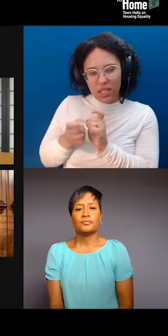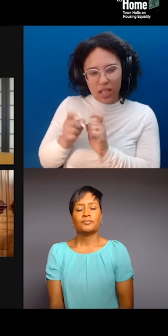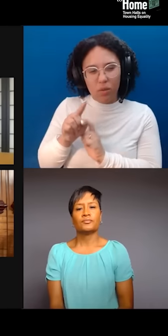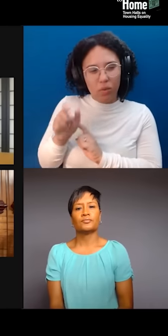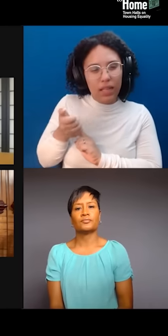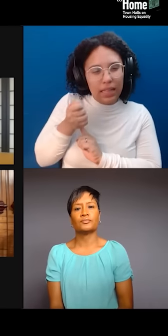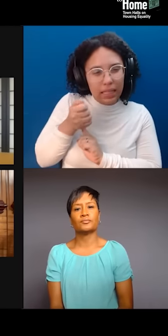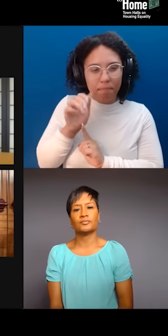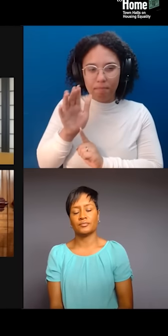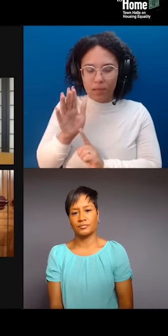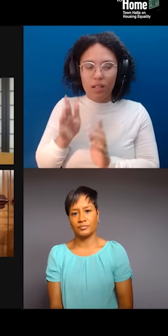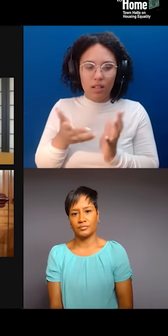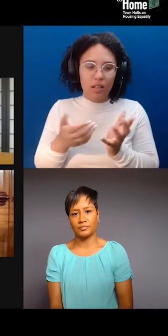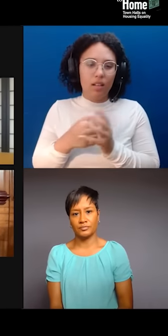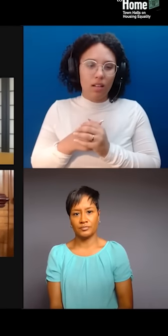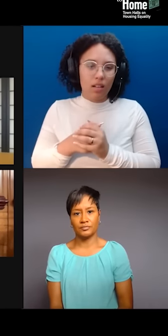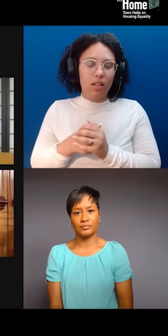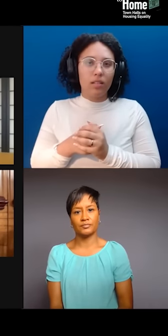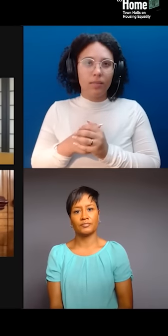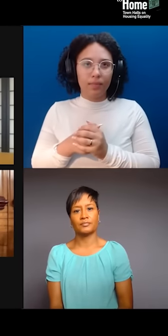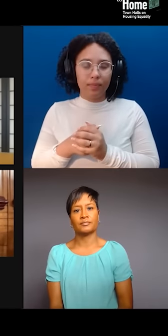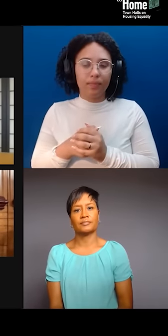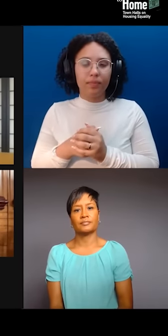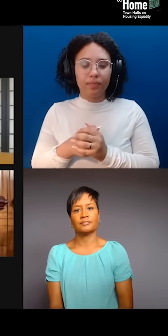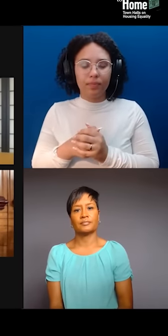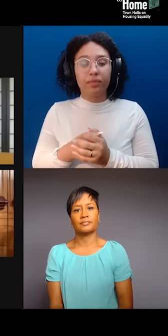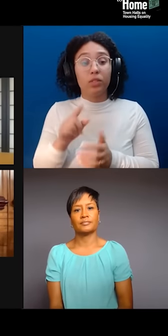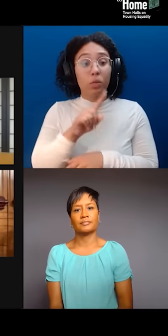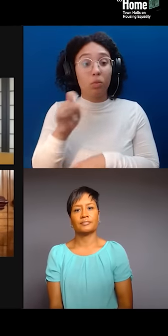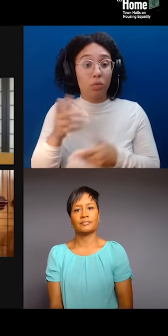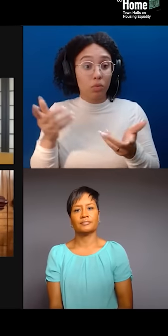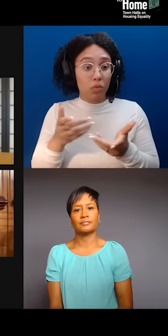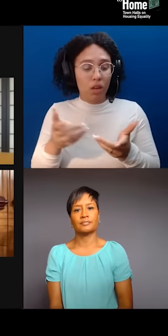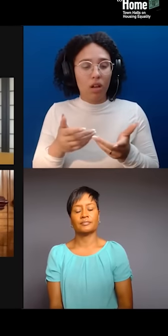"Please address collective next steps. How will this group work together for sustainable change?"